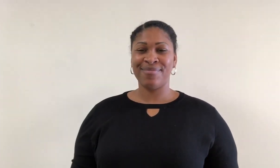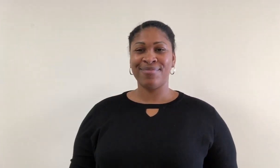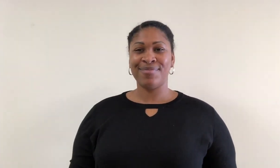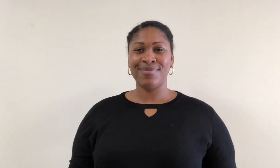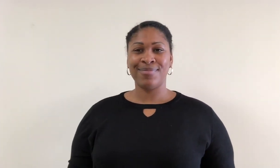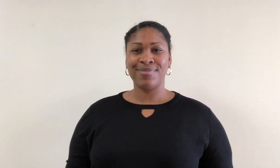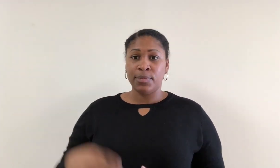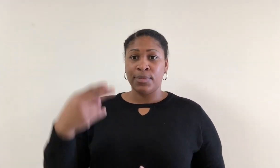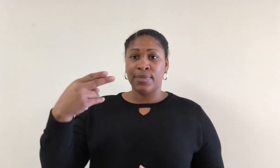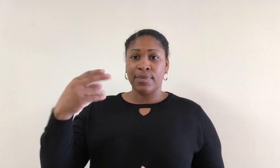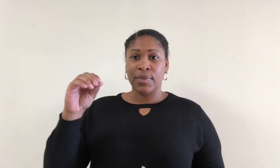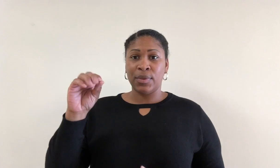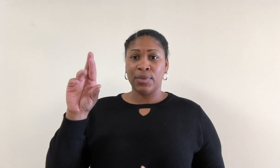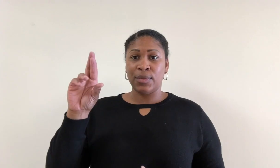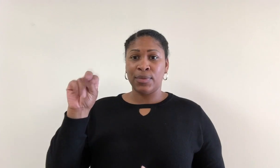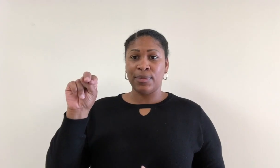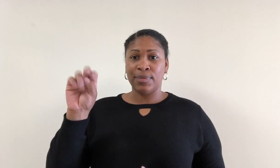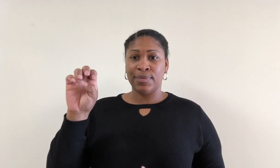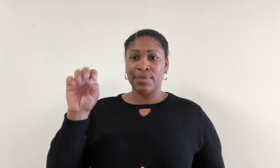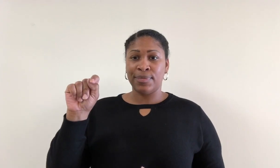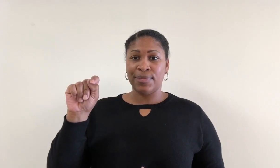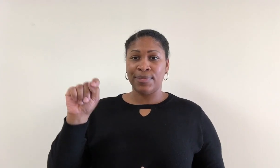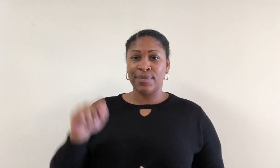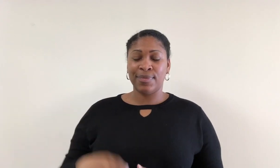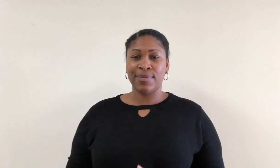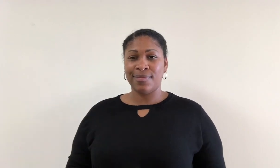Hornet